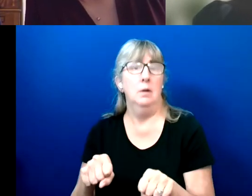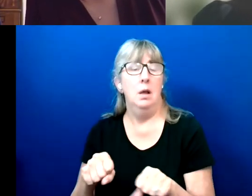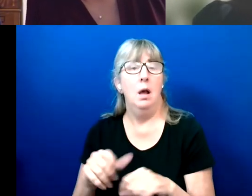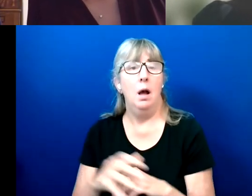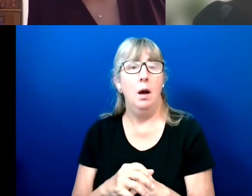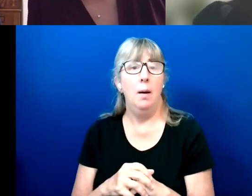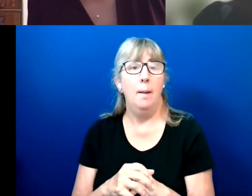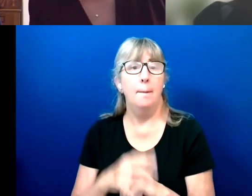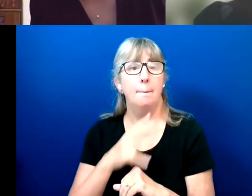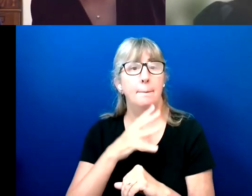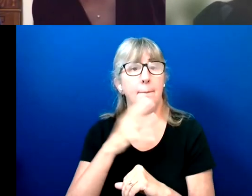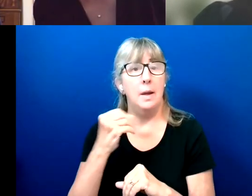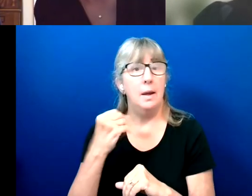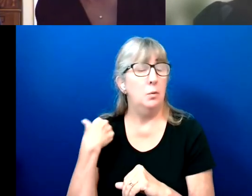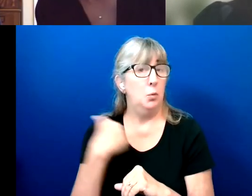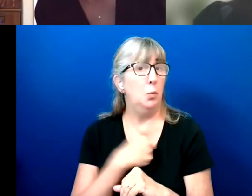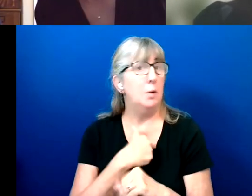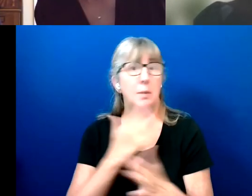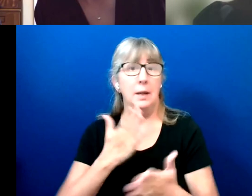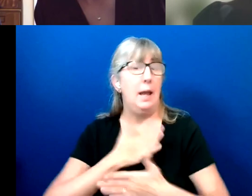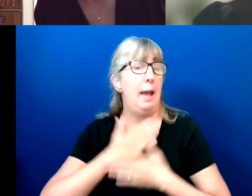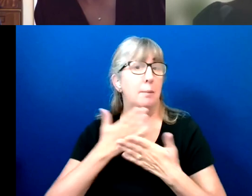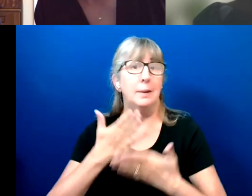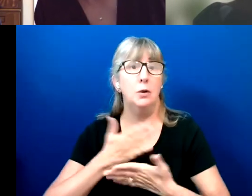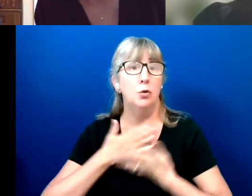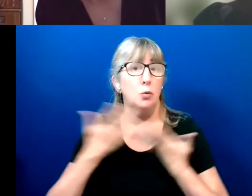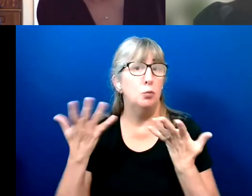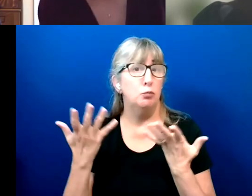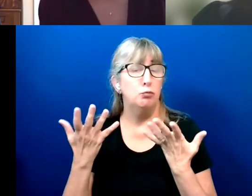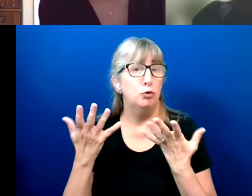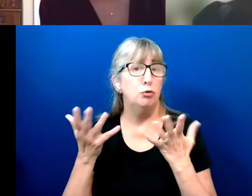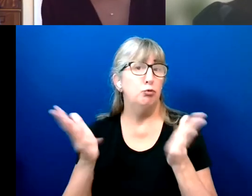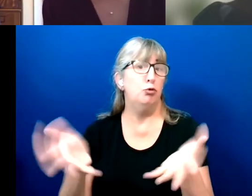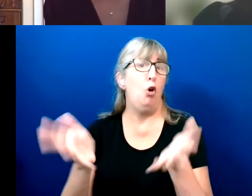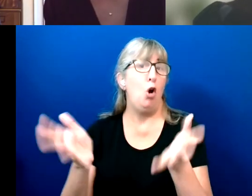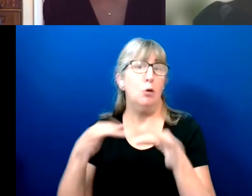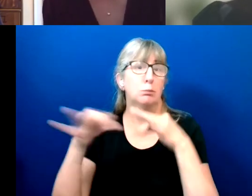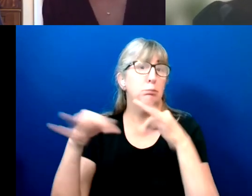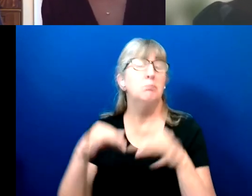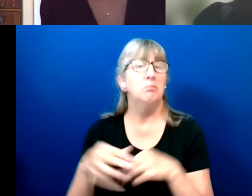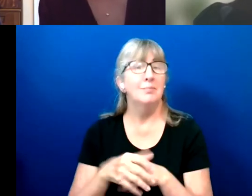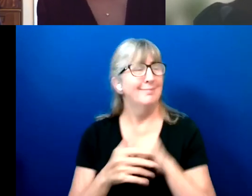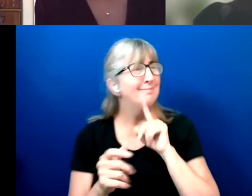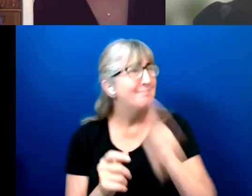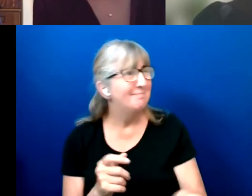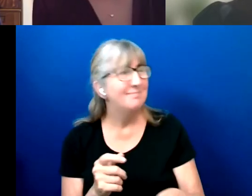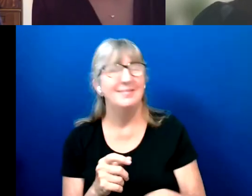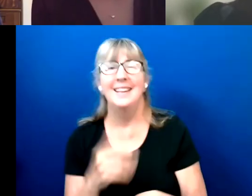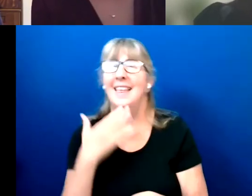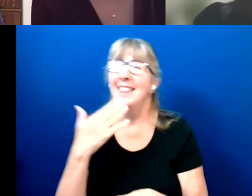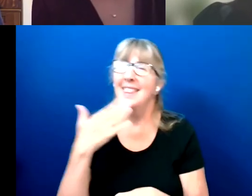And we would be happy to talk. Absolutely. Well, feel free to put your email in the chat.